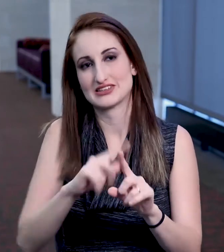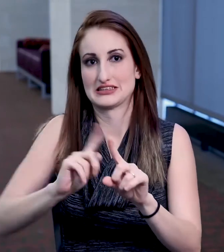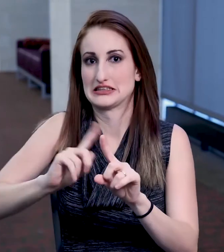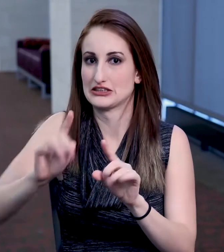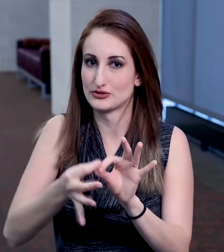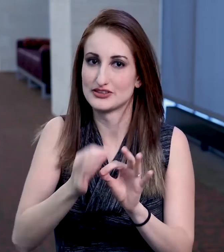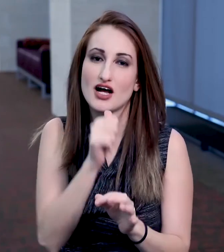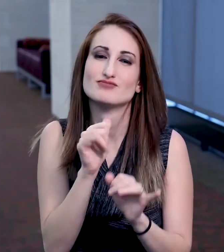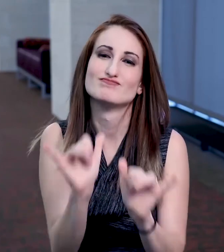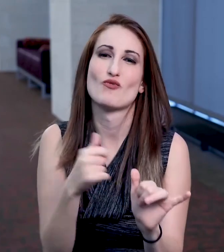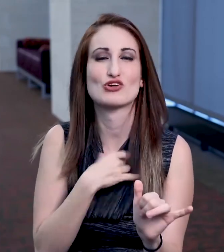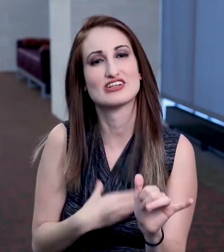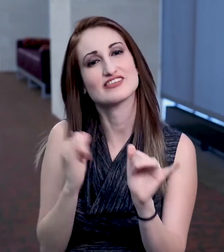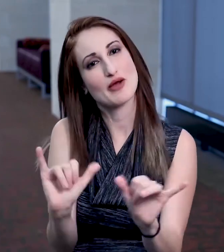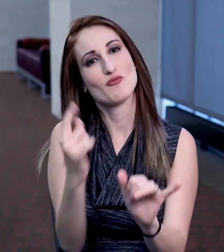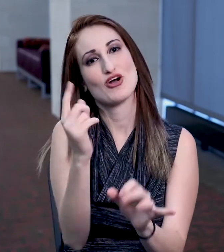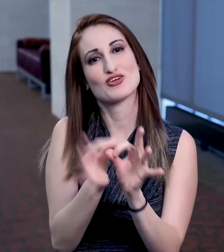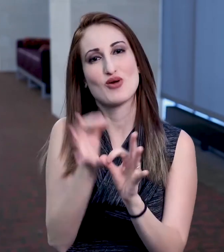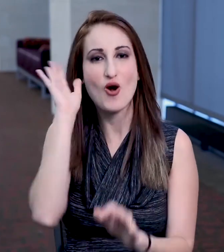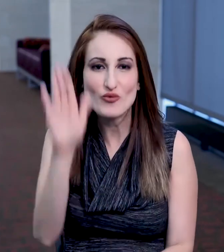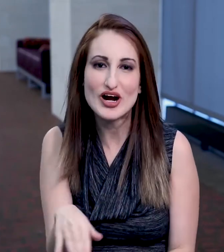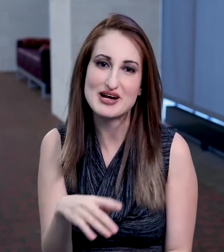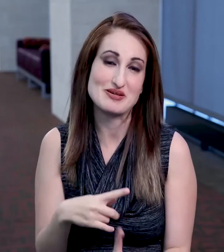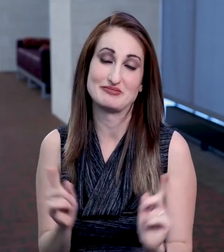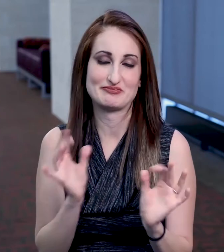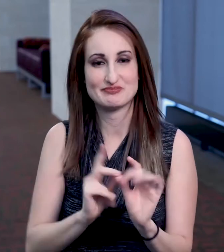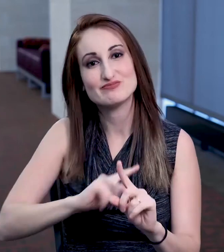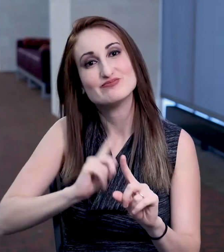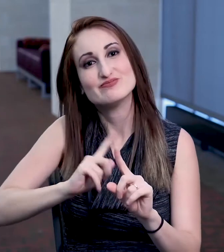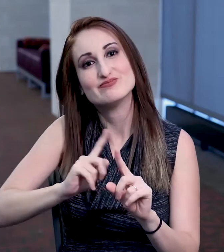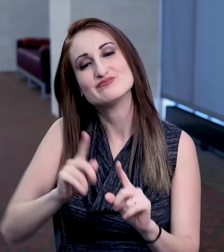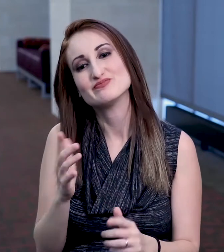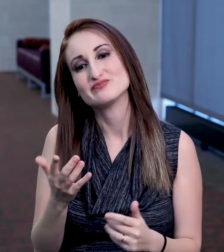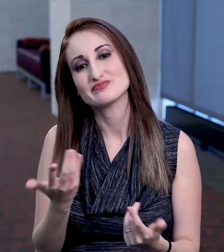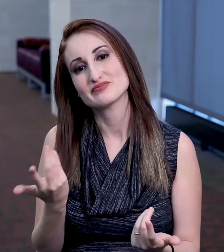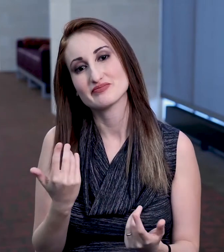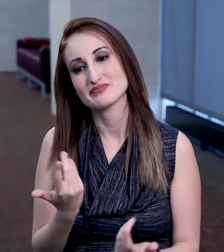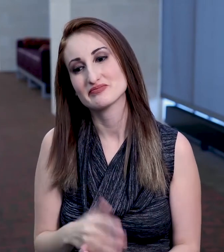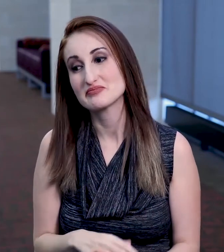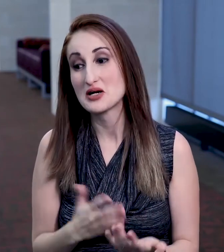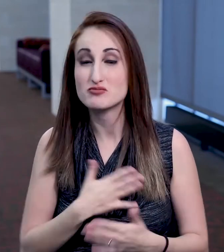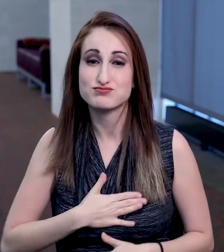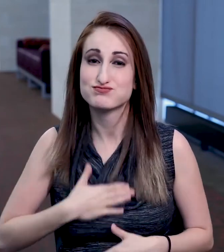I wish I'd have had a consistent interpreter for the duration of my college experience. Instead, I had a constant flux.